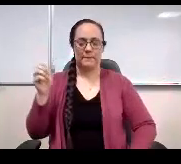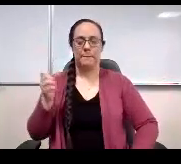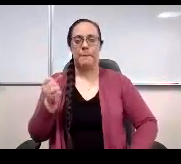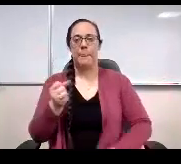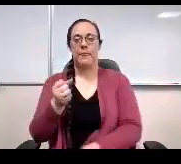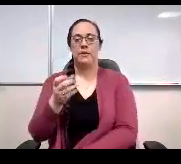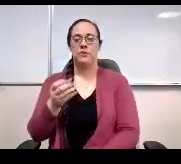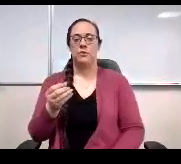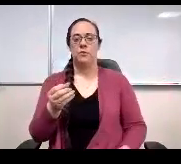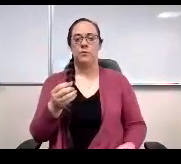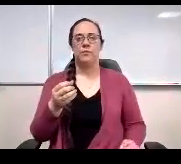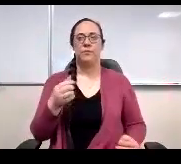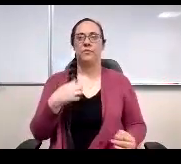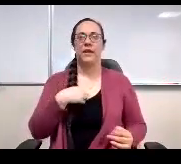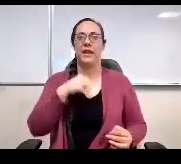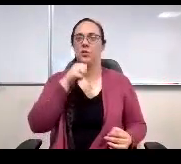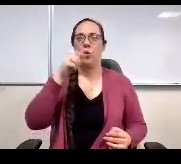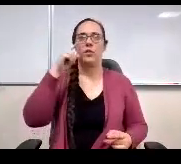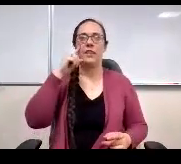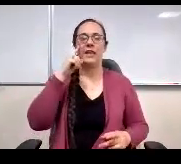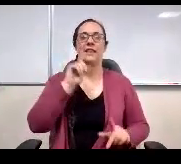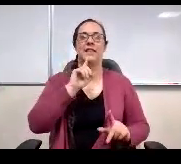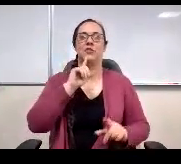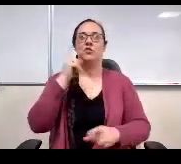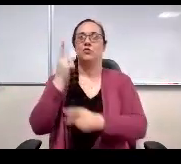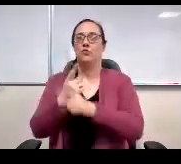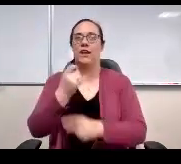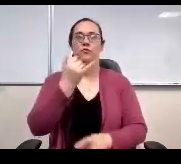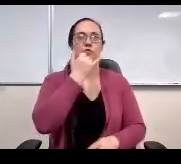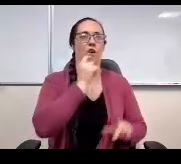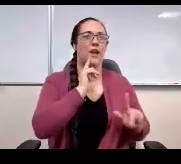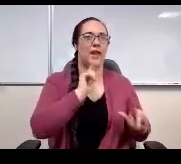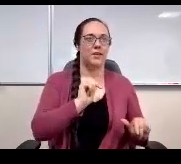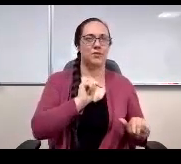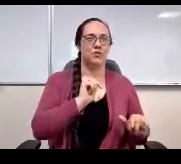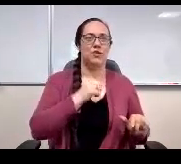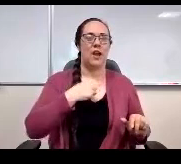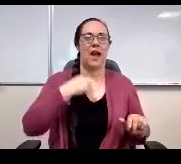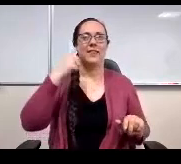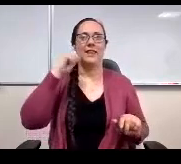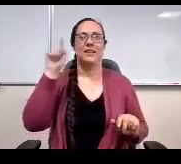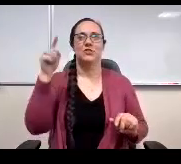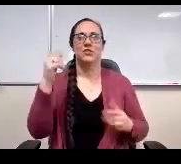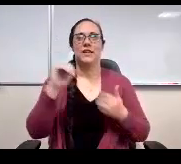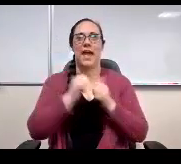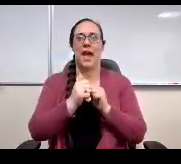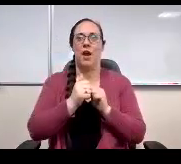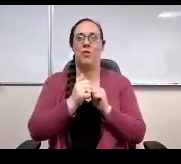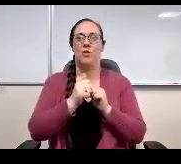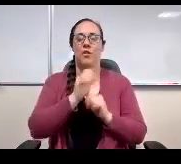a right or wrong answer here. I think it's really how the board wants to hold one another accountable,